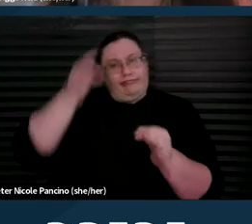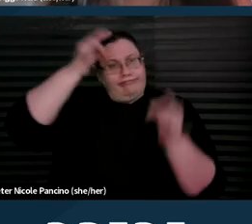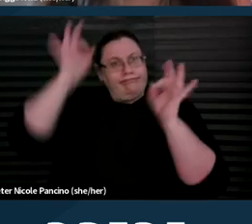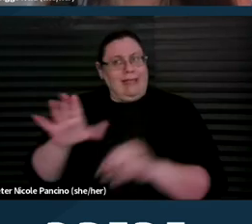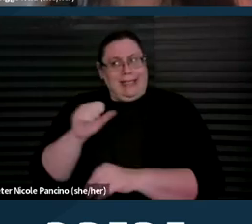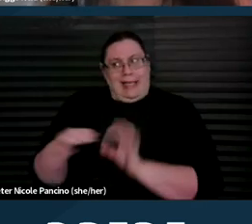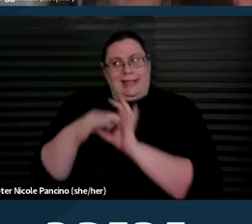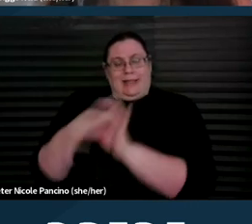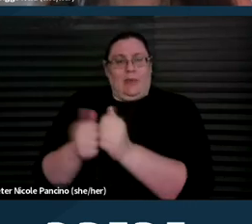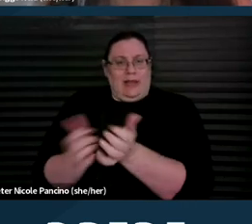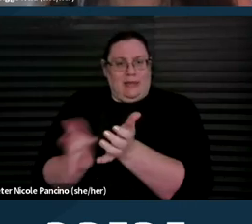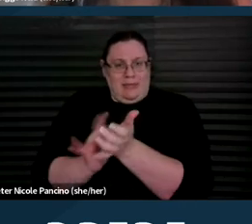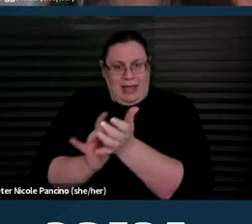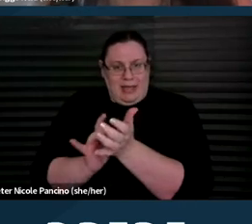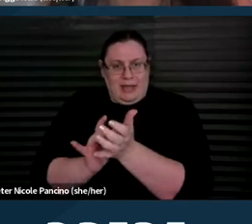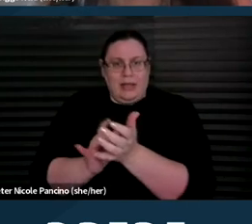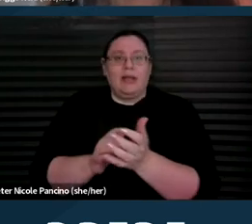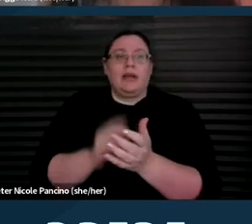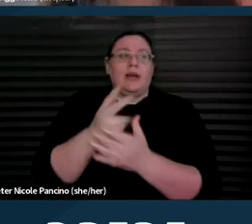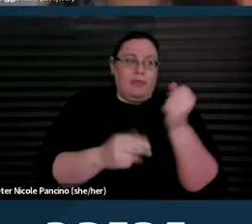where both DREDF and Women Enabled filed an amicus brief.